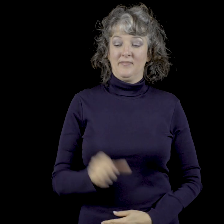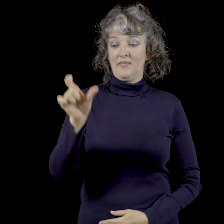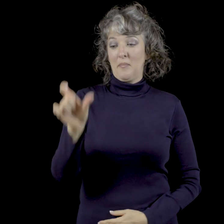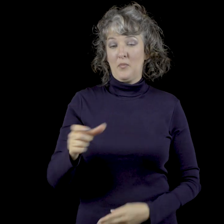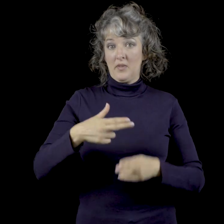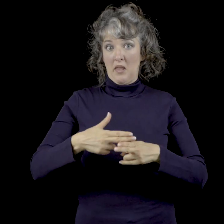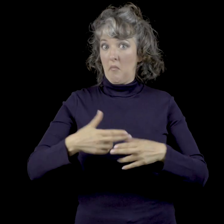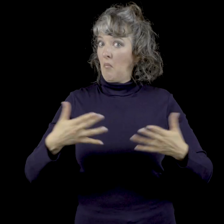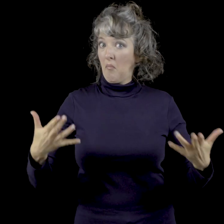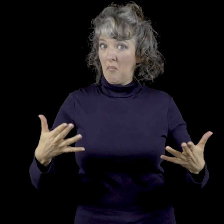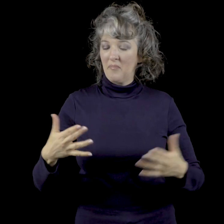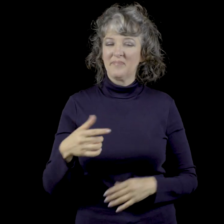Who was this person?